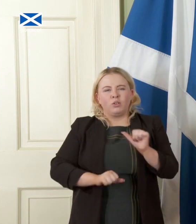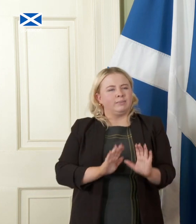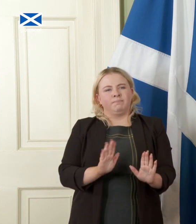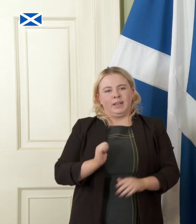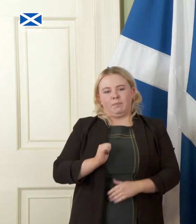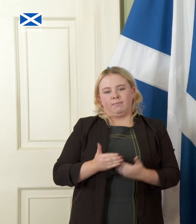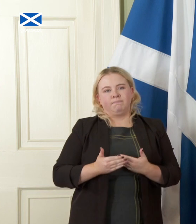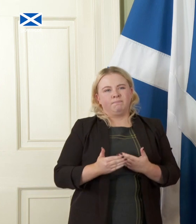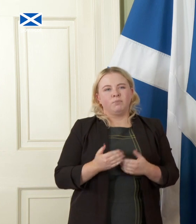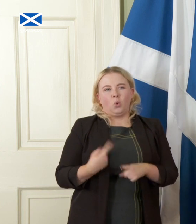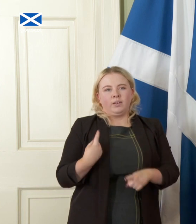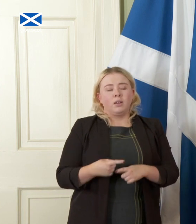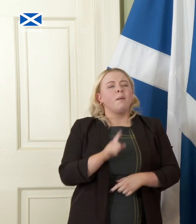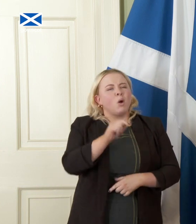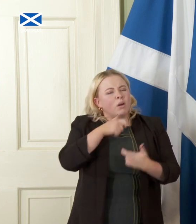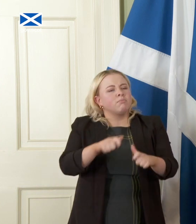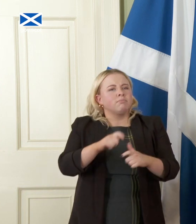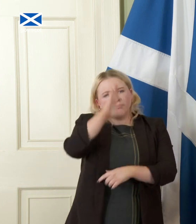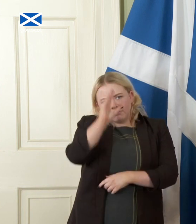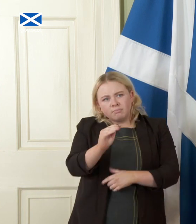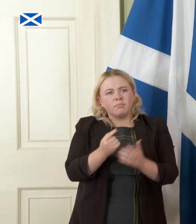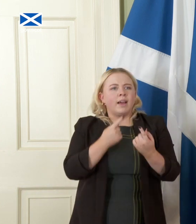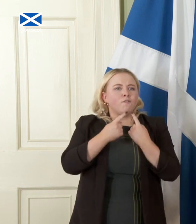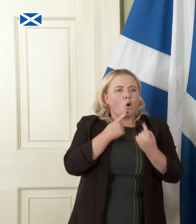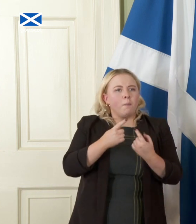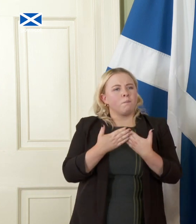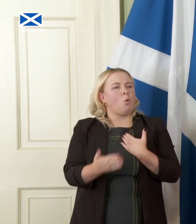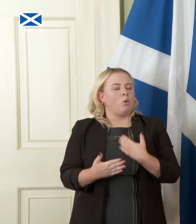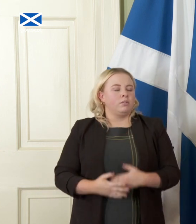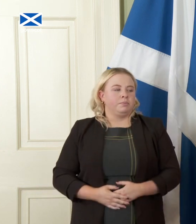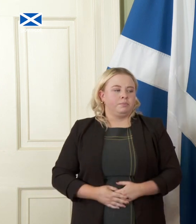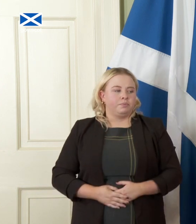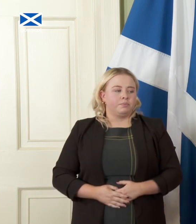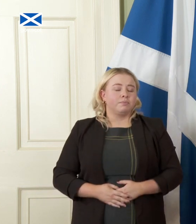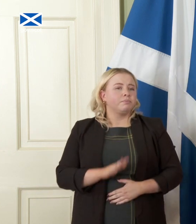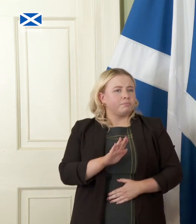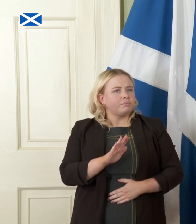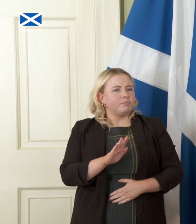continue to update and inform people on the last thing I would say though is we will also be candid